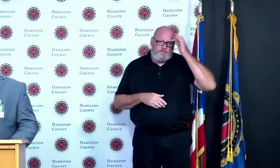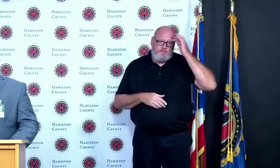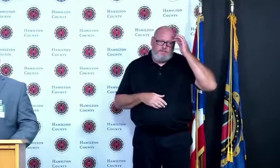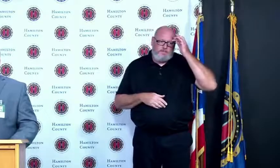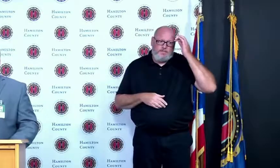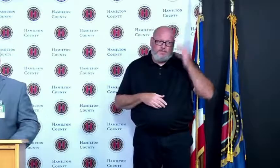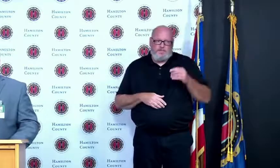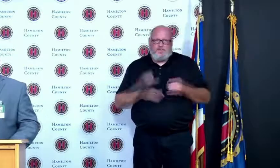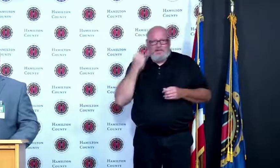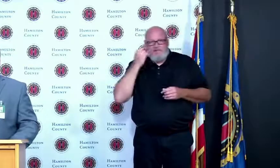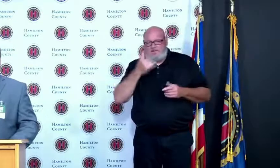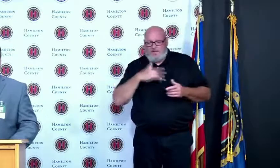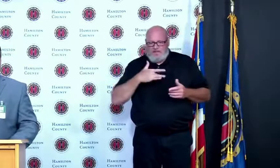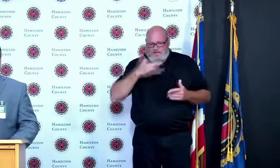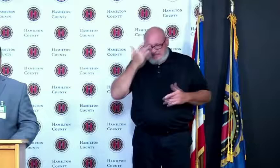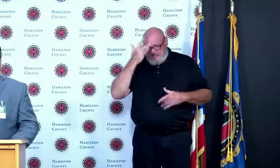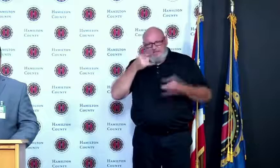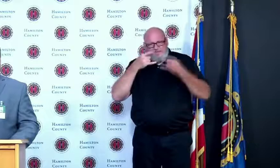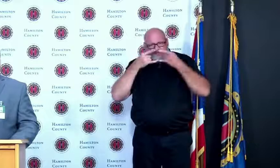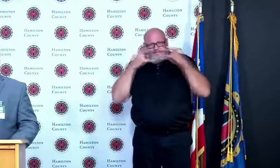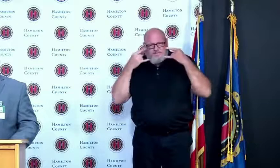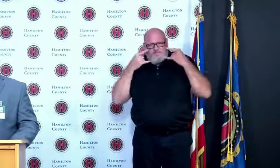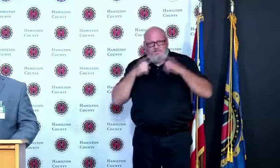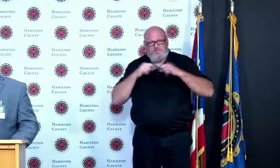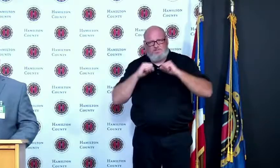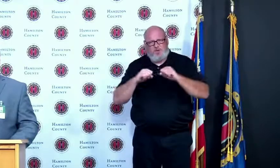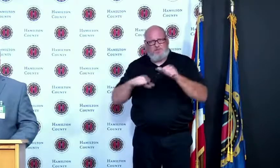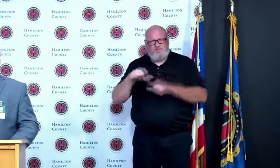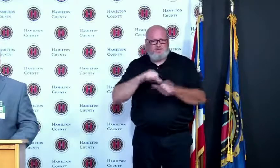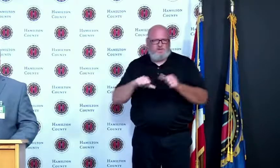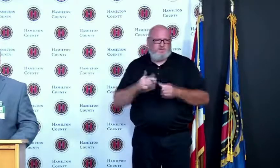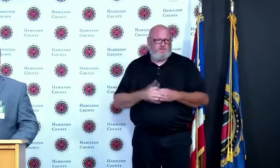was a bit of a surprise the number of people that were just so surprised and shocked by it